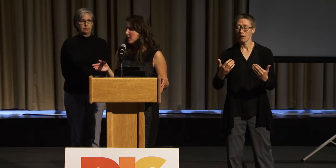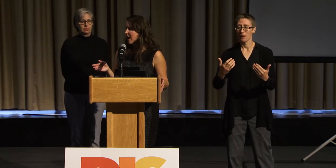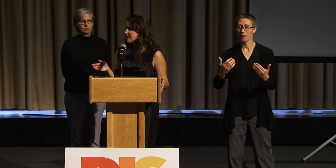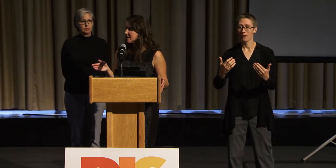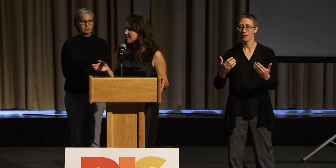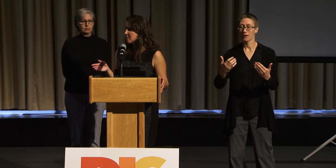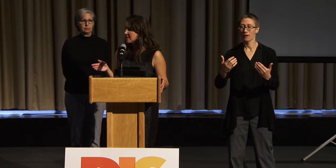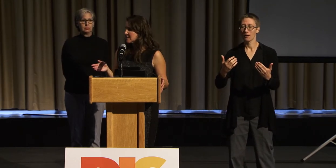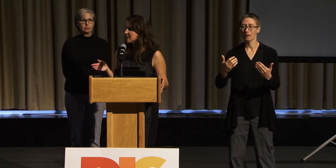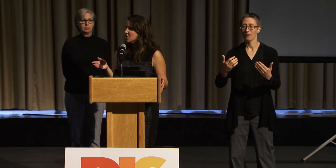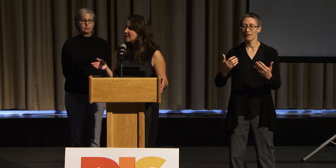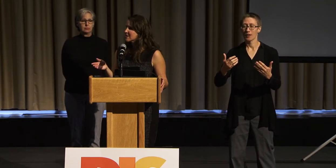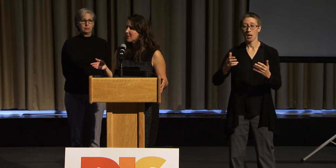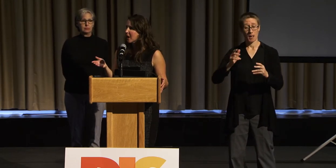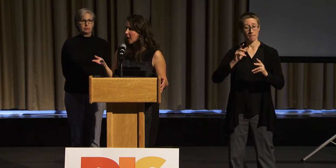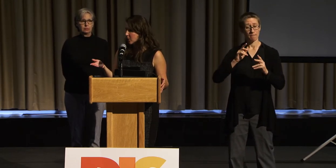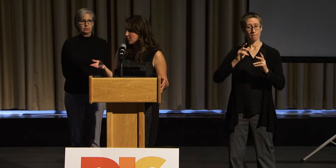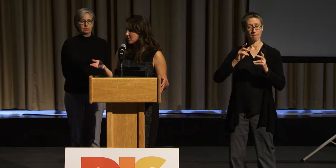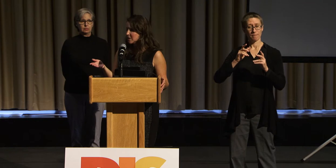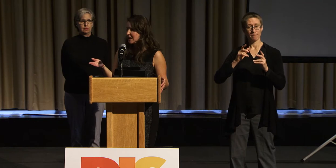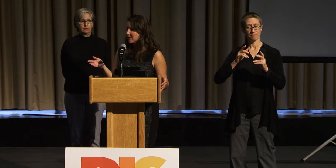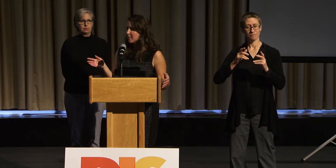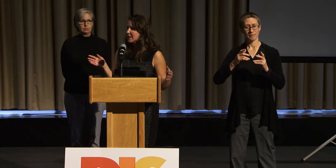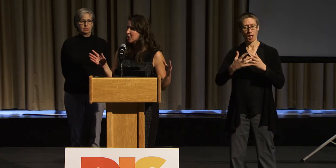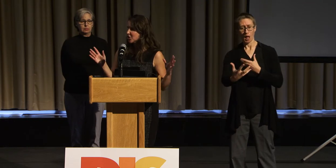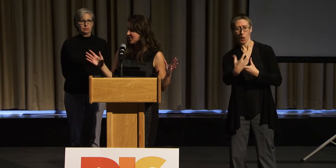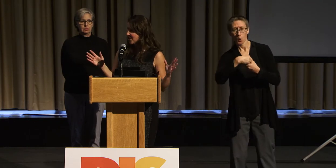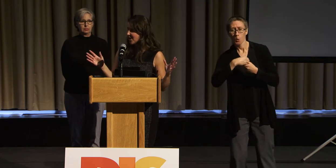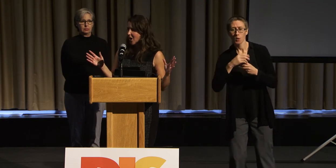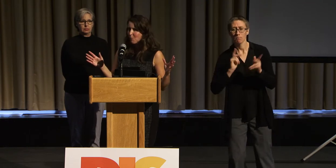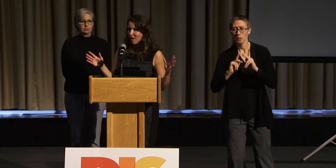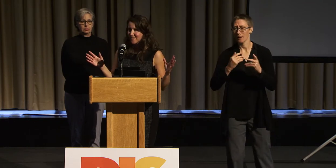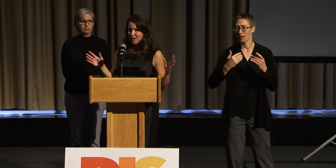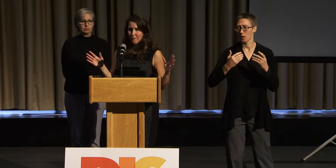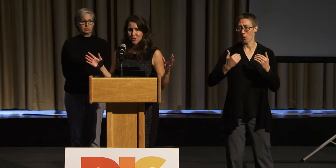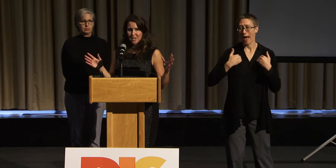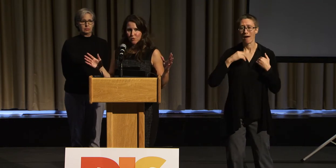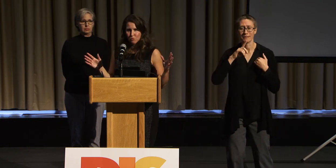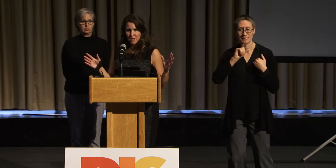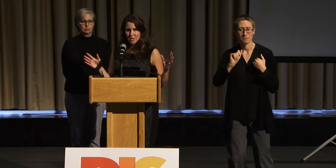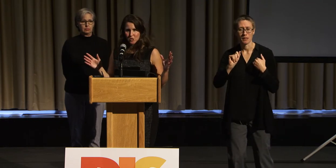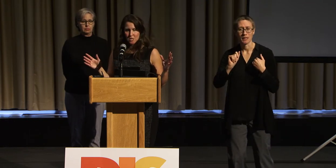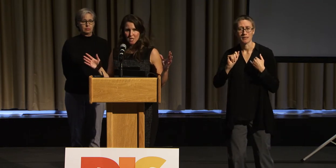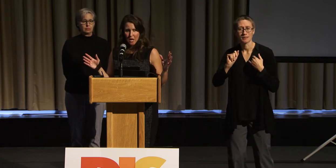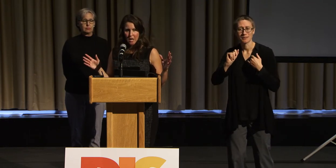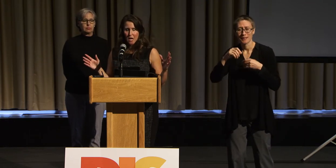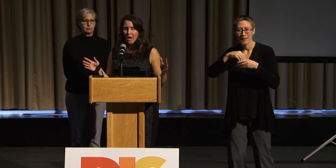has a disability just to include, to give a picture, of what the community really looks like.